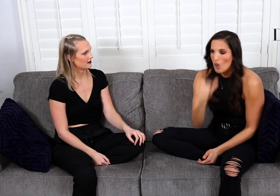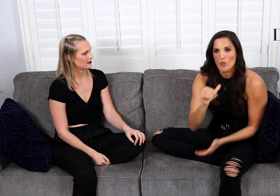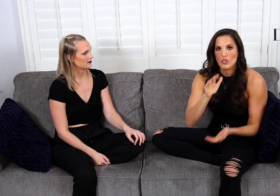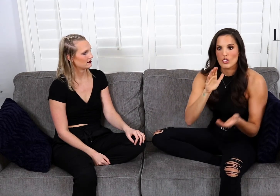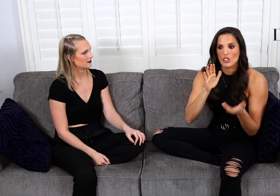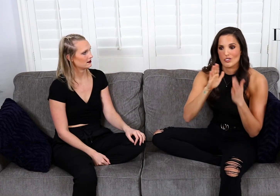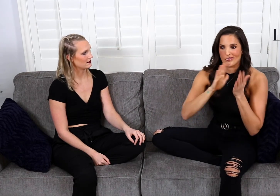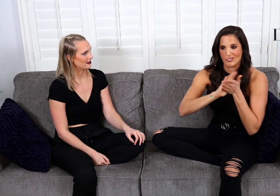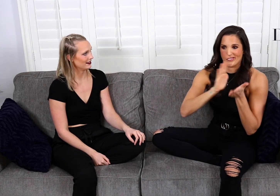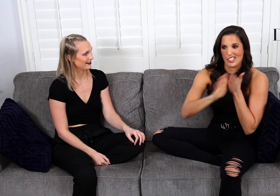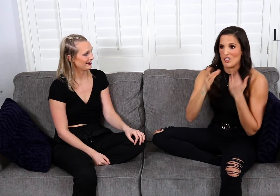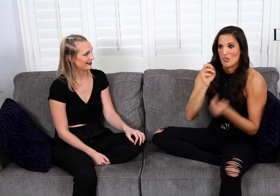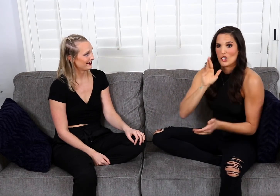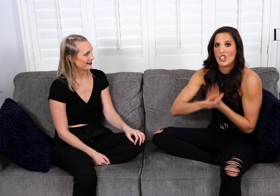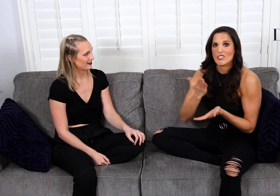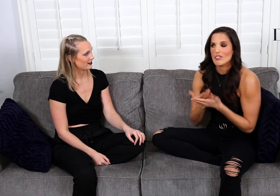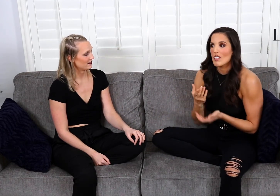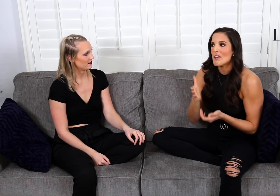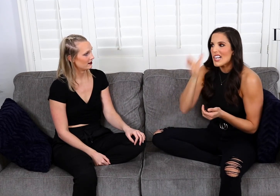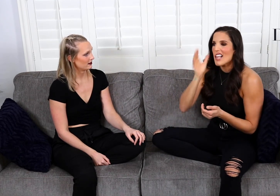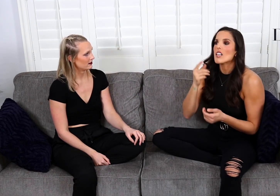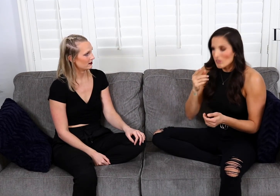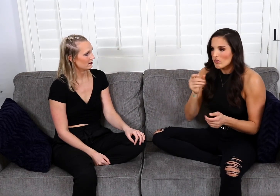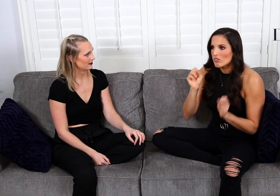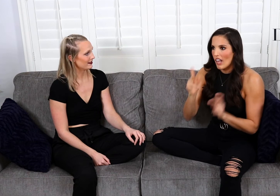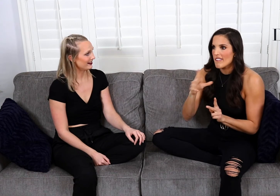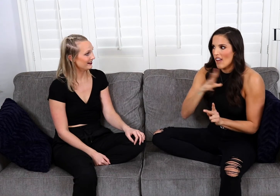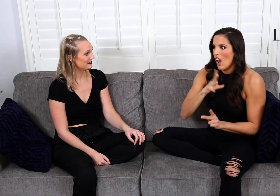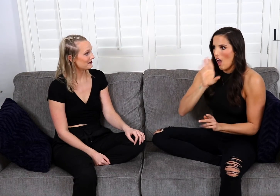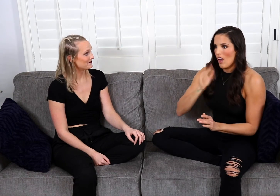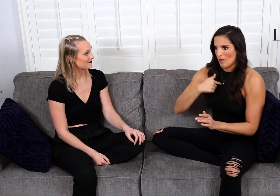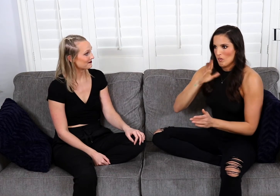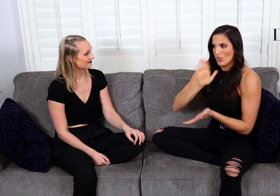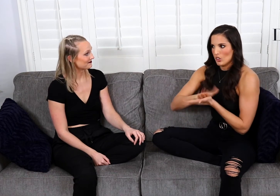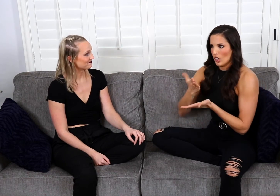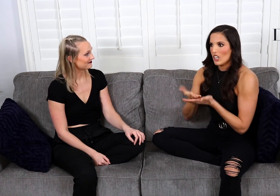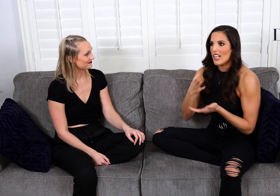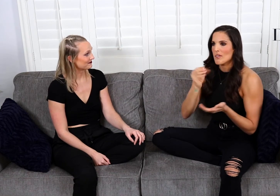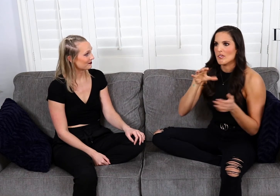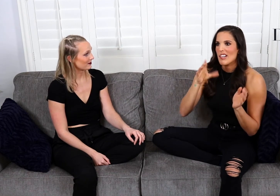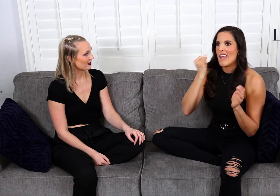I don't clean and I don't cook.” And my dad’s like, “Okay fine. I will do the cooking,